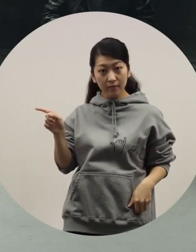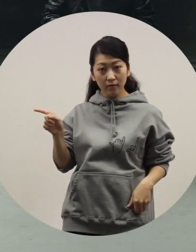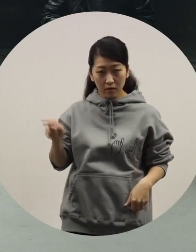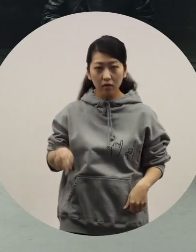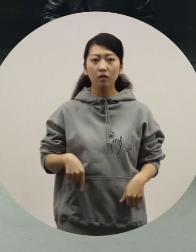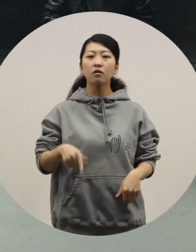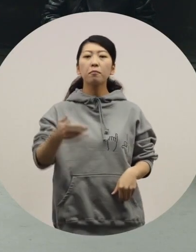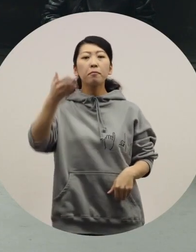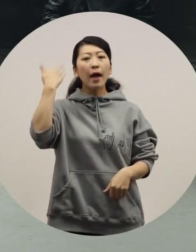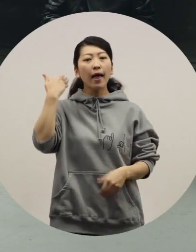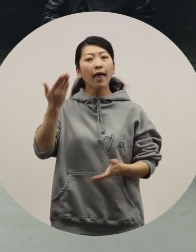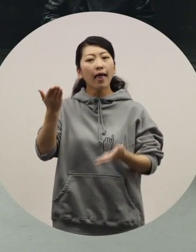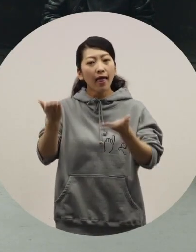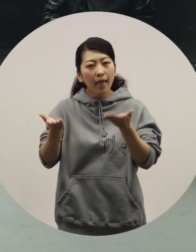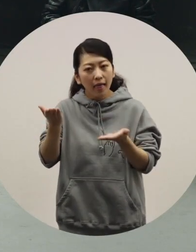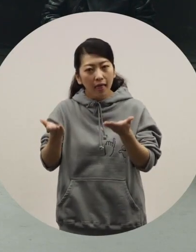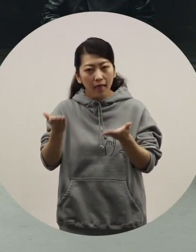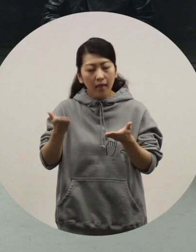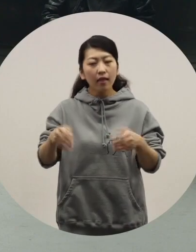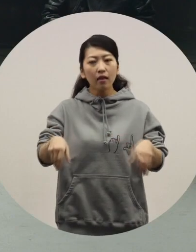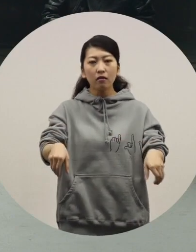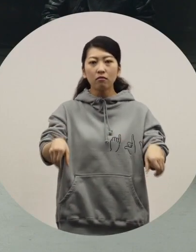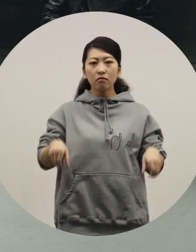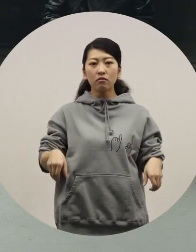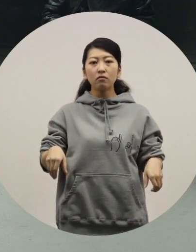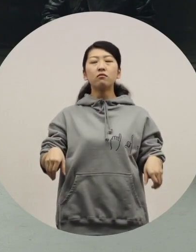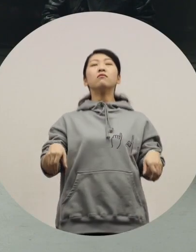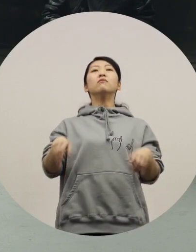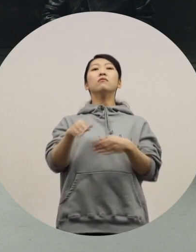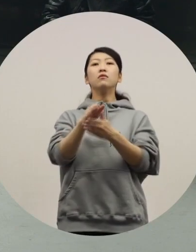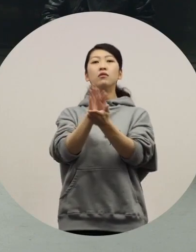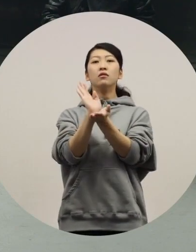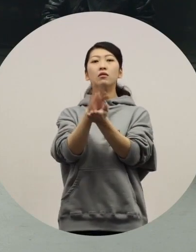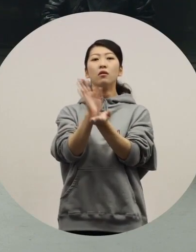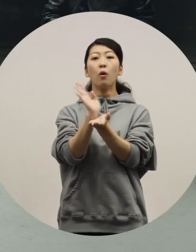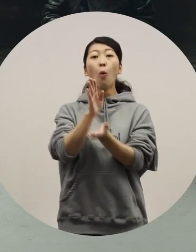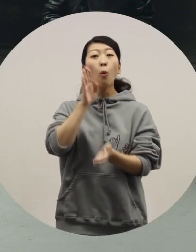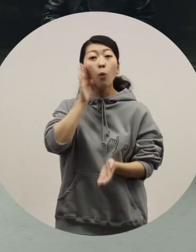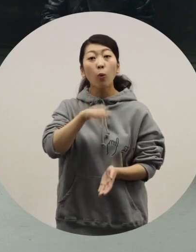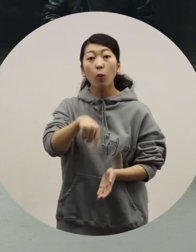[Toriyama] This part opens wider than the previous model,